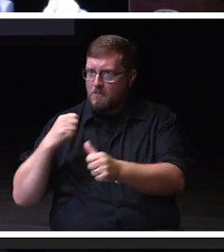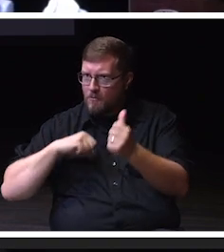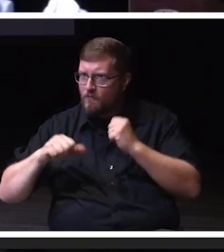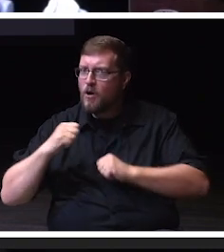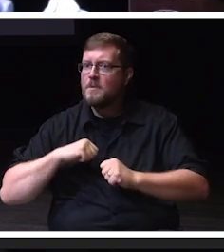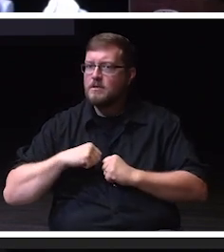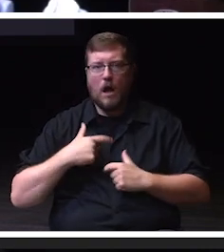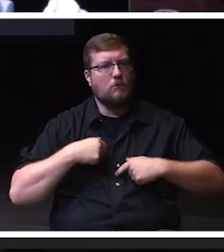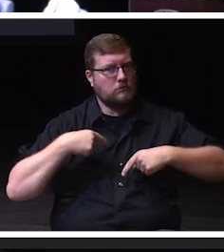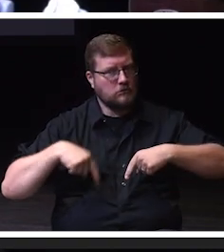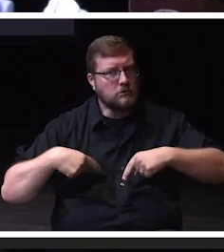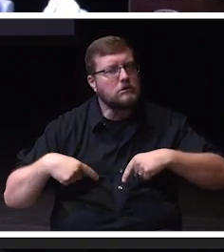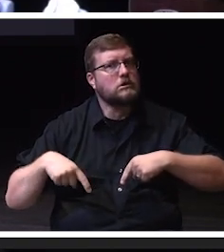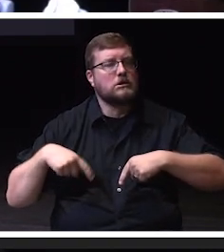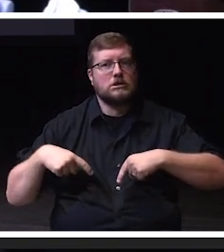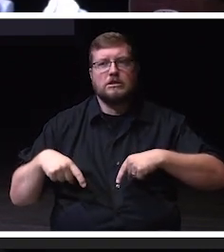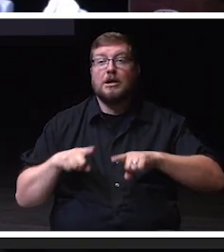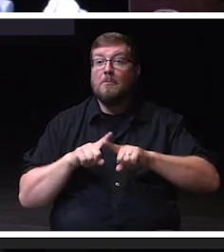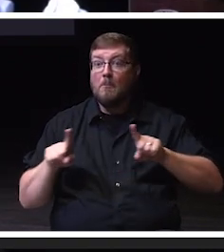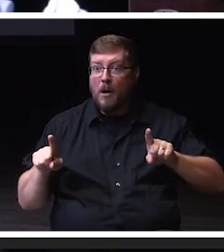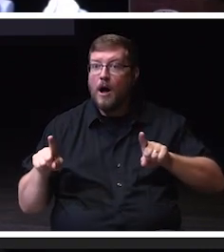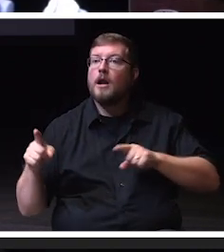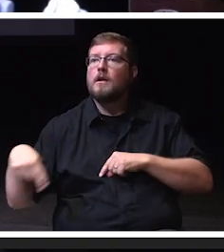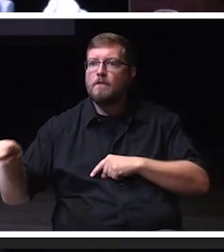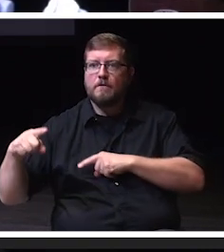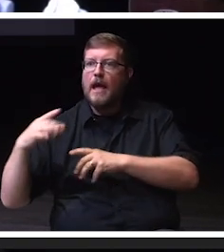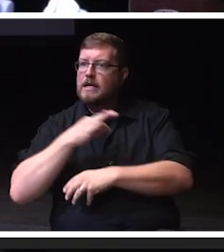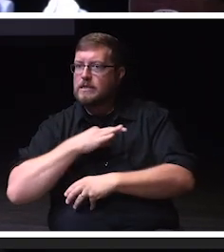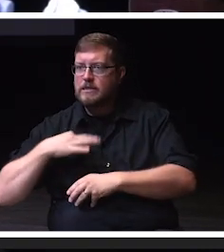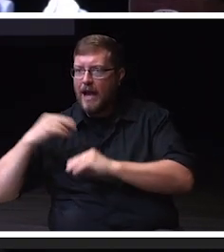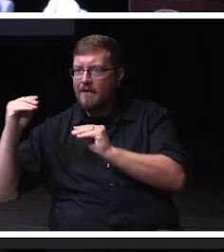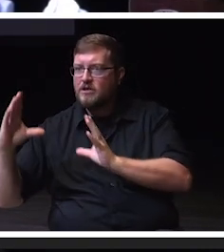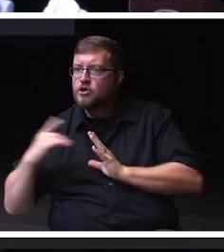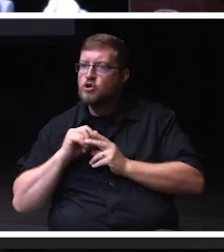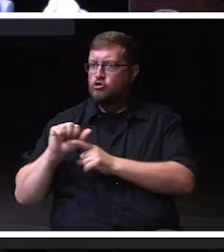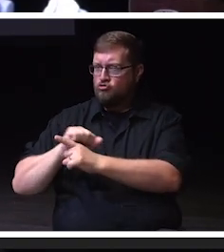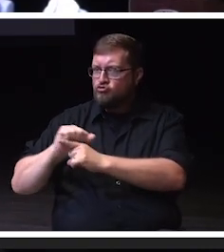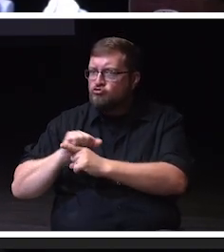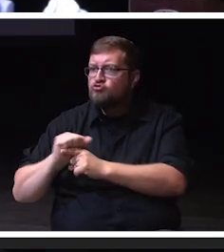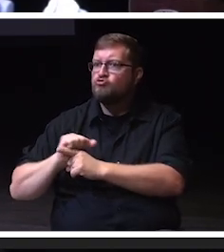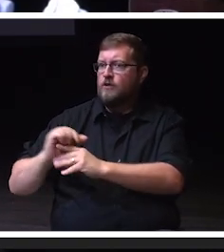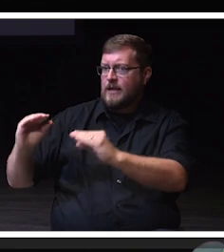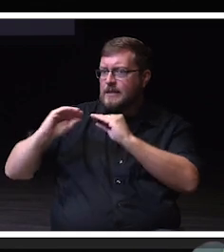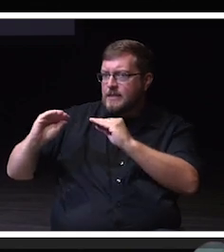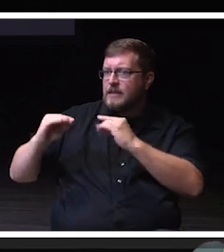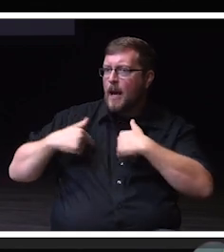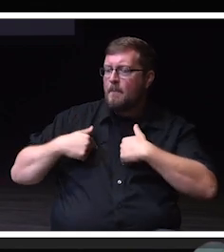But the faculty trained me and a couple of, minutes, longer than that, but I'm going to say a couple